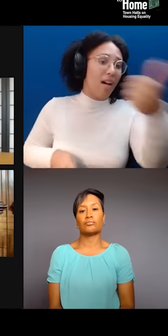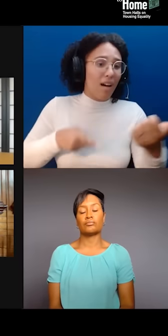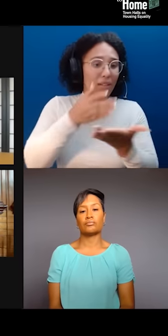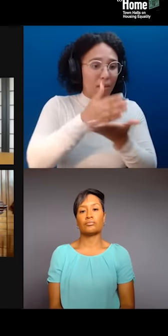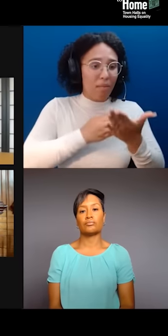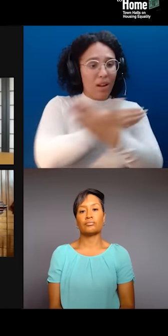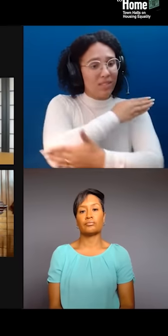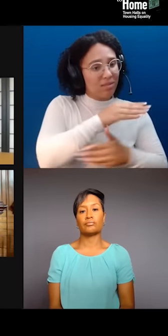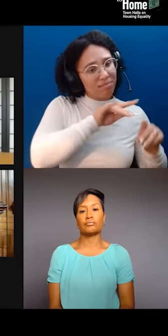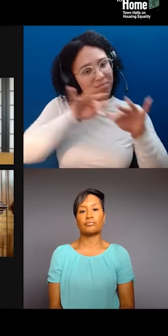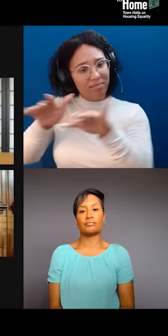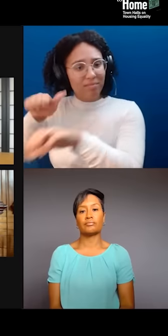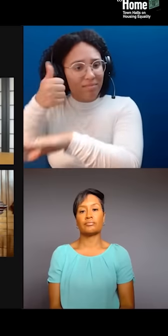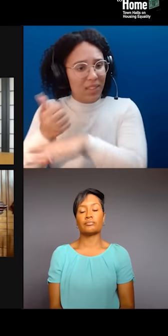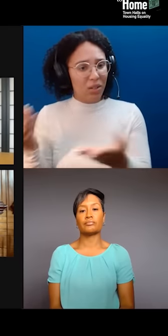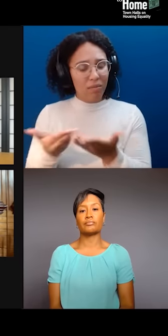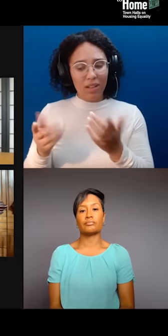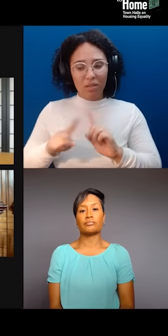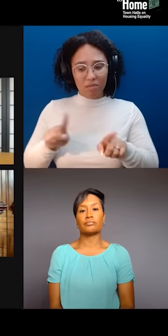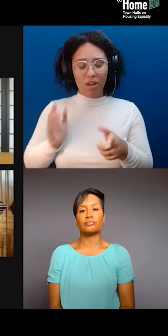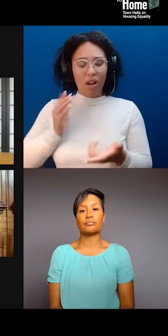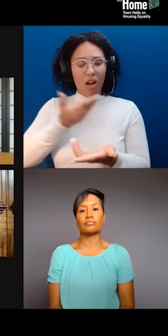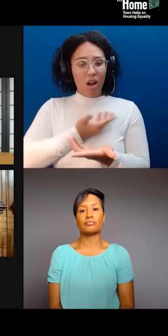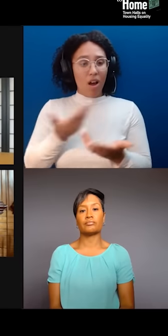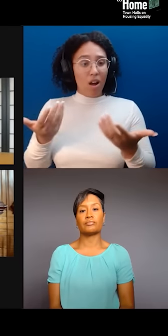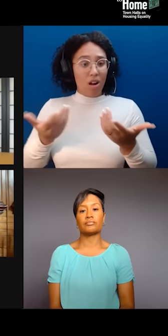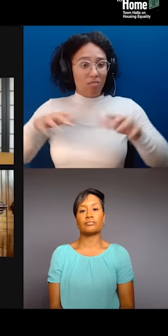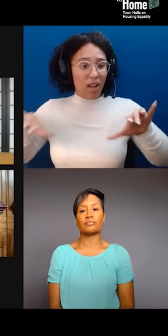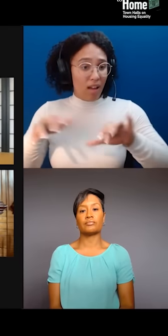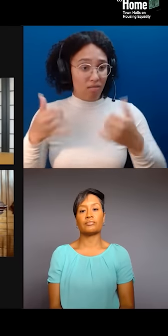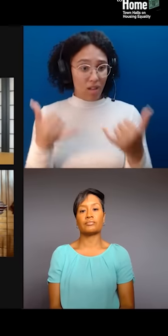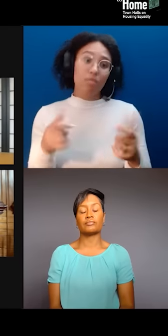particularly on Instagram, when you see the page and you see each post, we're showing,